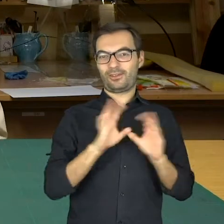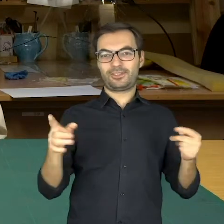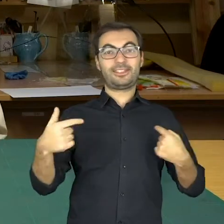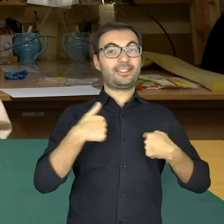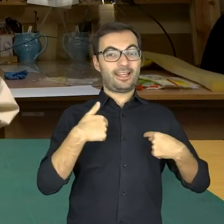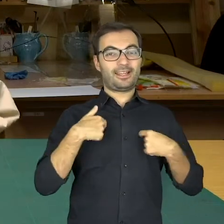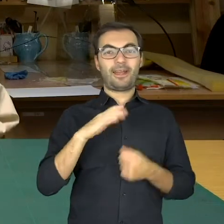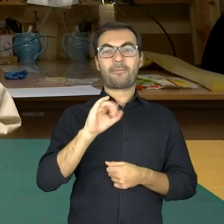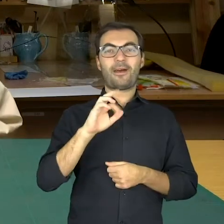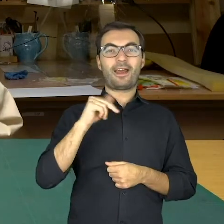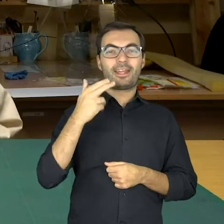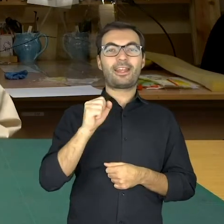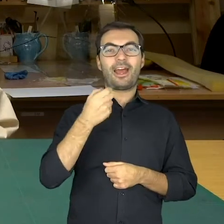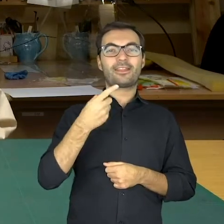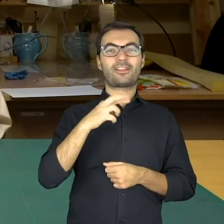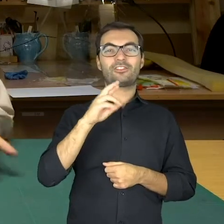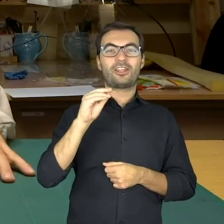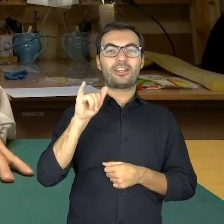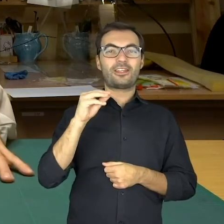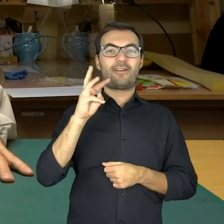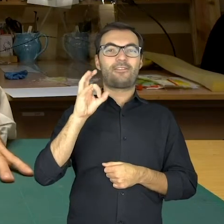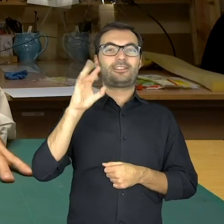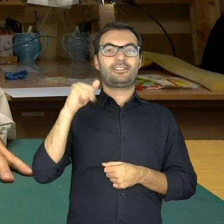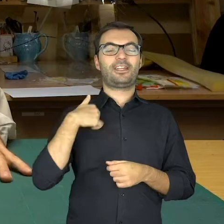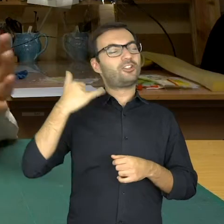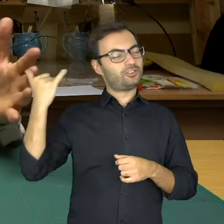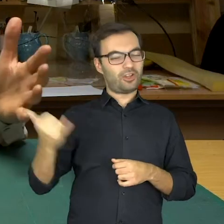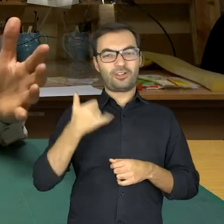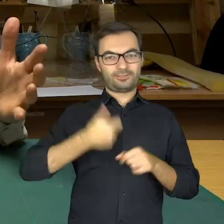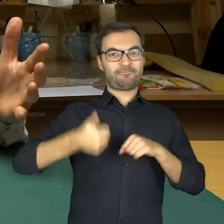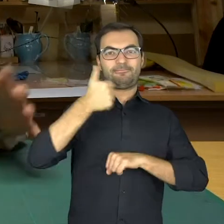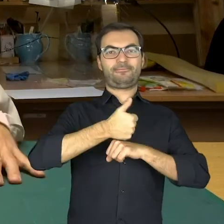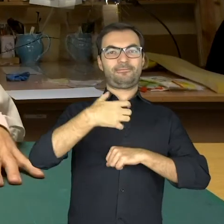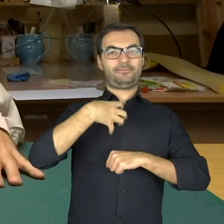My name is Marian Andrzejewski, and I’m still a chief here.